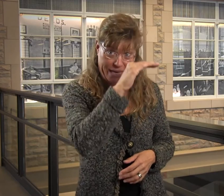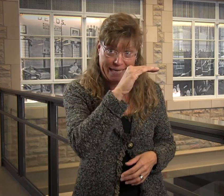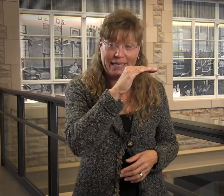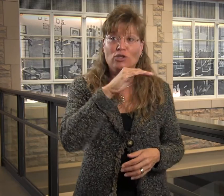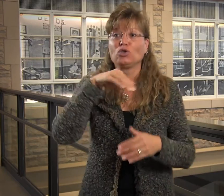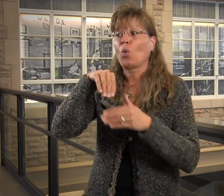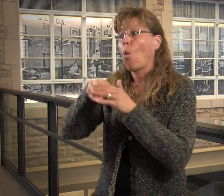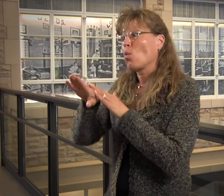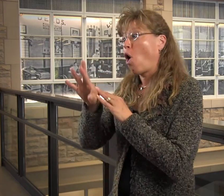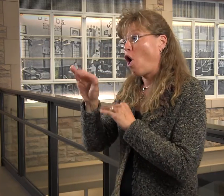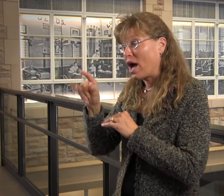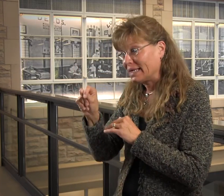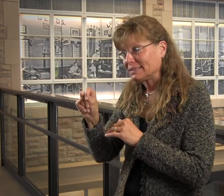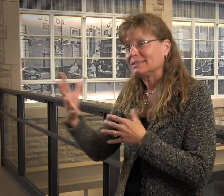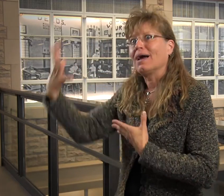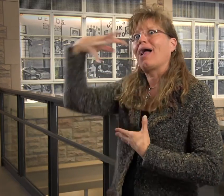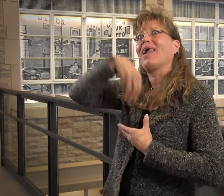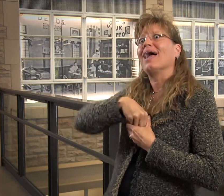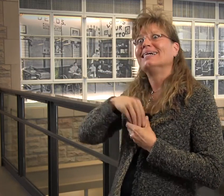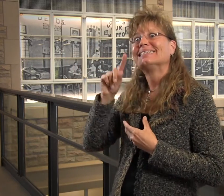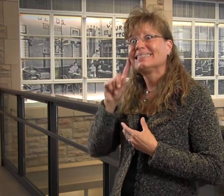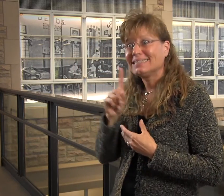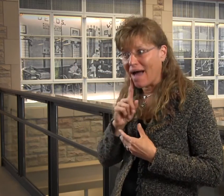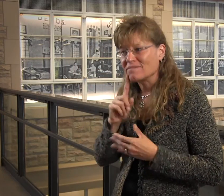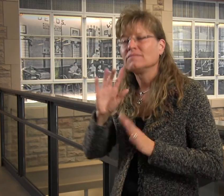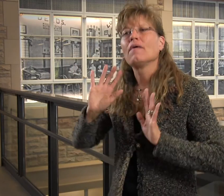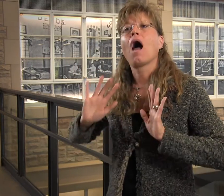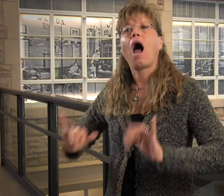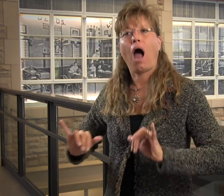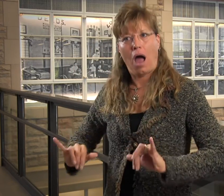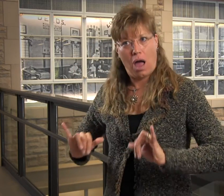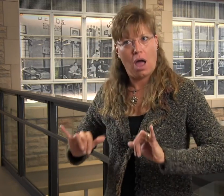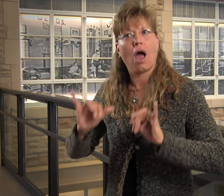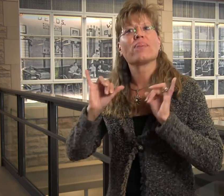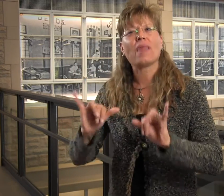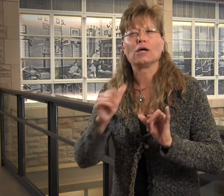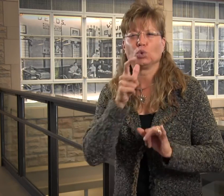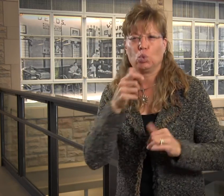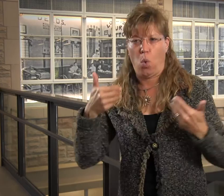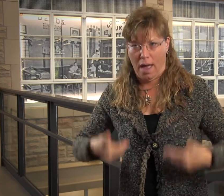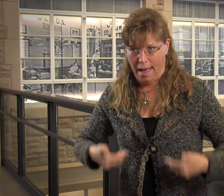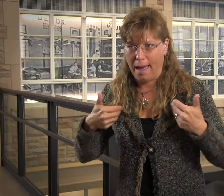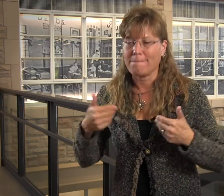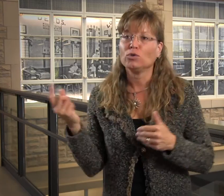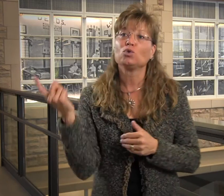as an oral person. I understood Deaf identity. I found out who was.